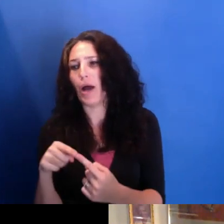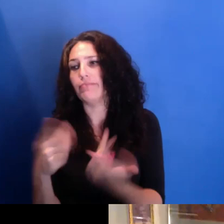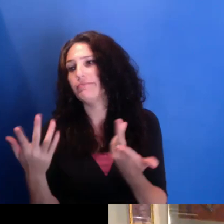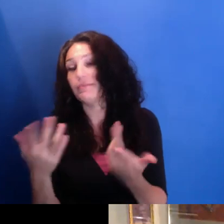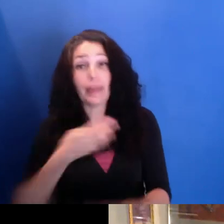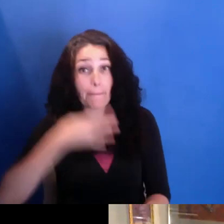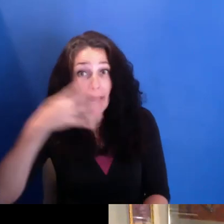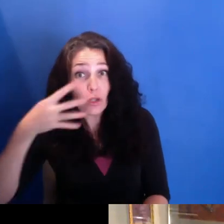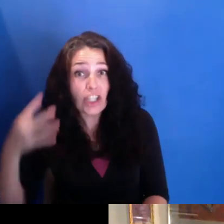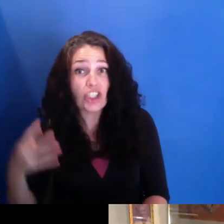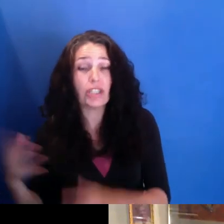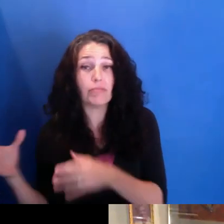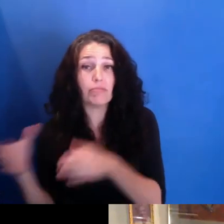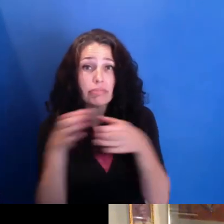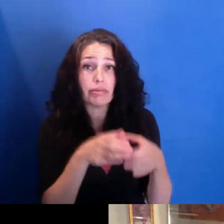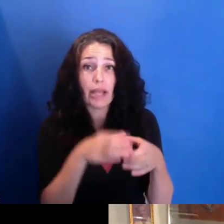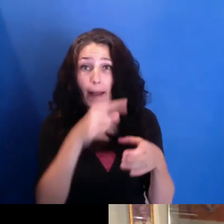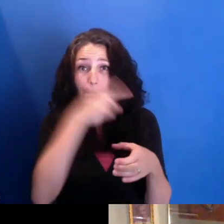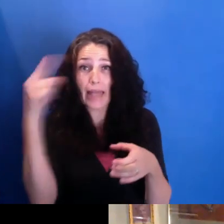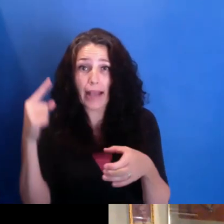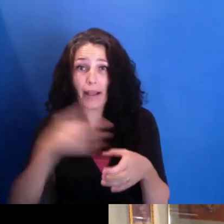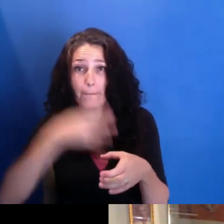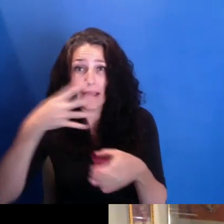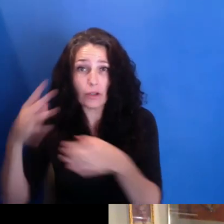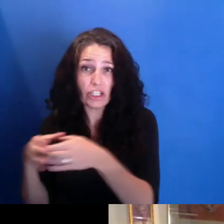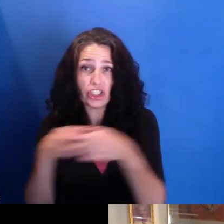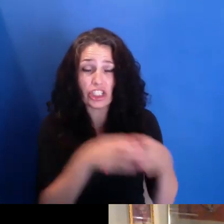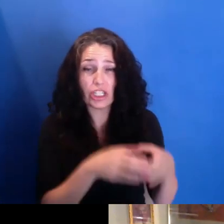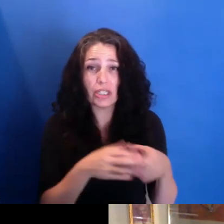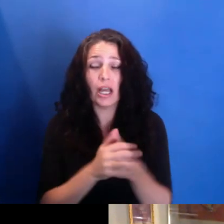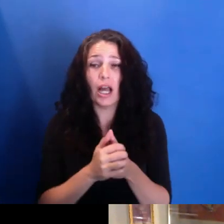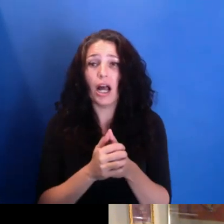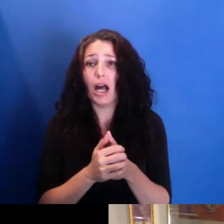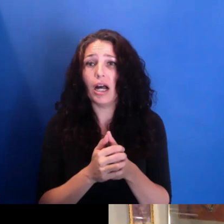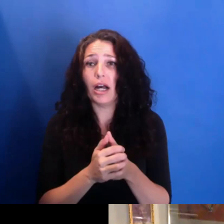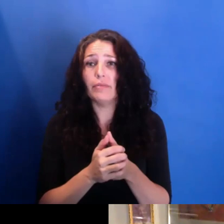migration here. But also just Black creativity, Black--